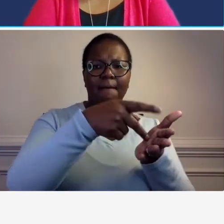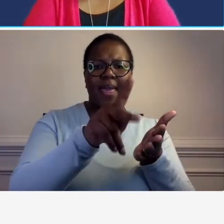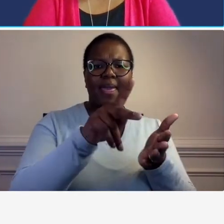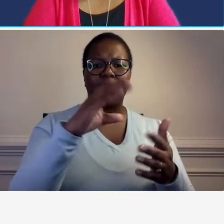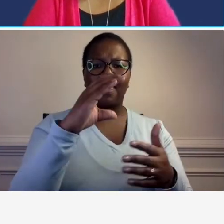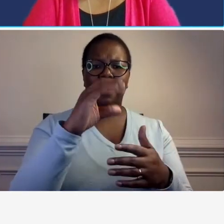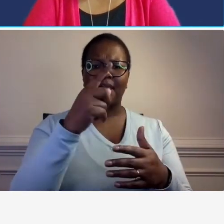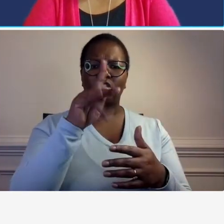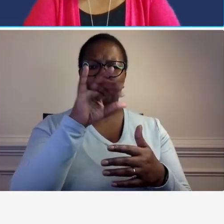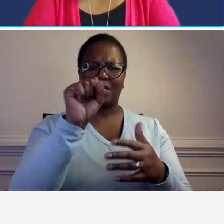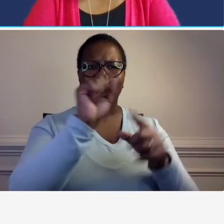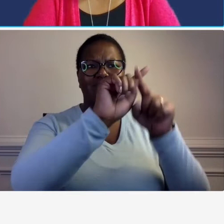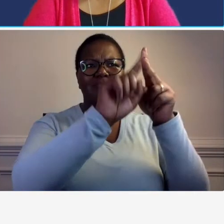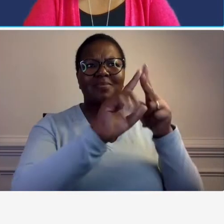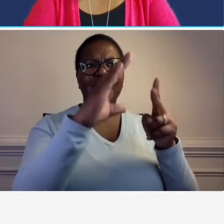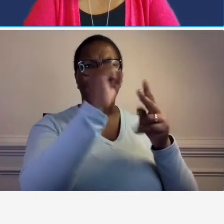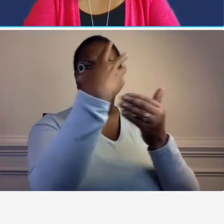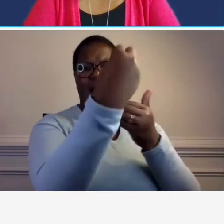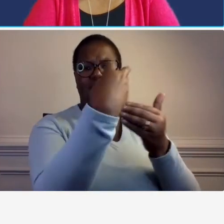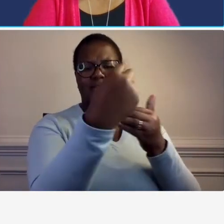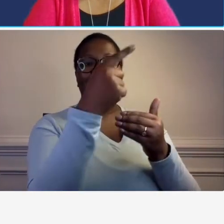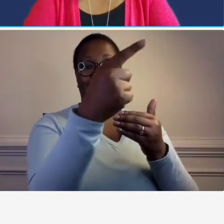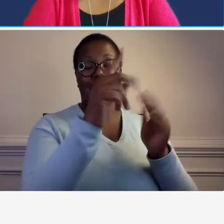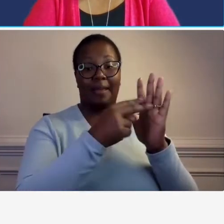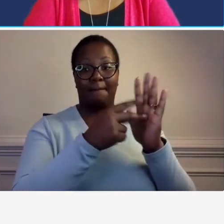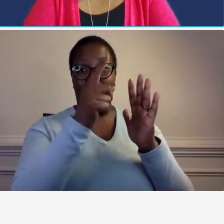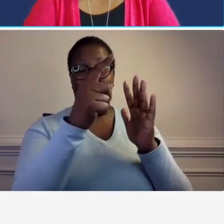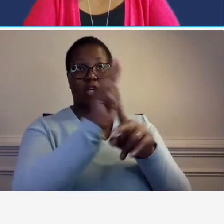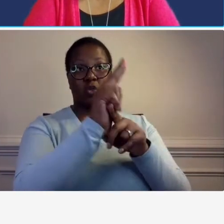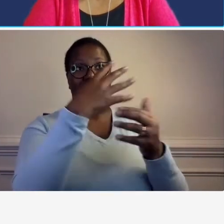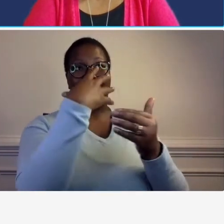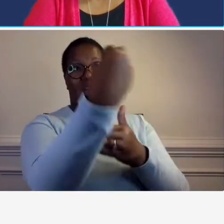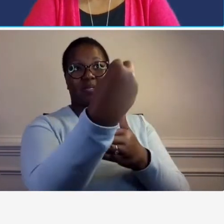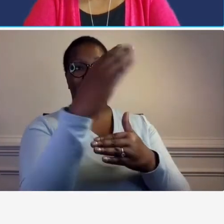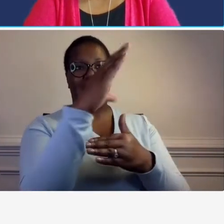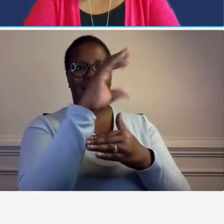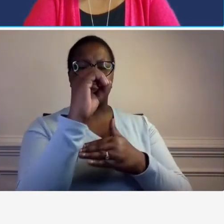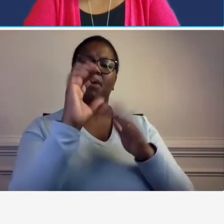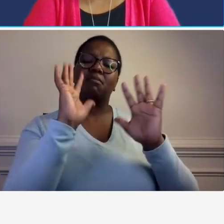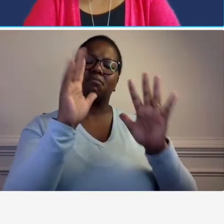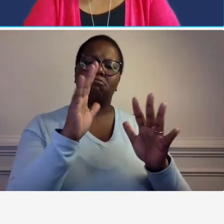so when you when you outsource the payroll it's definitely convenient um and it's definitely